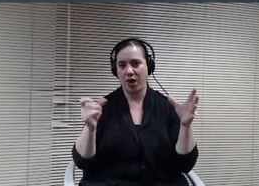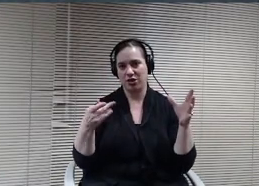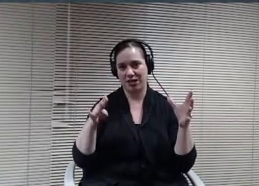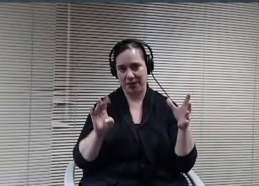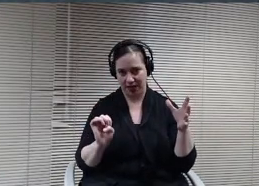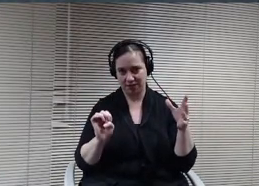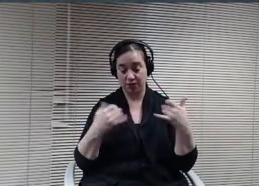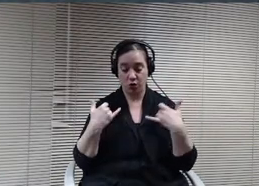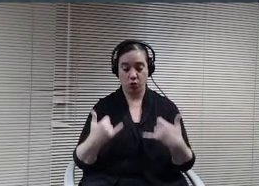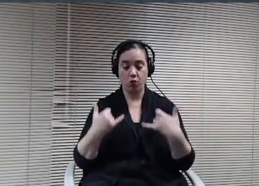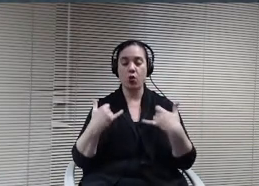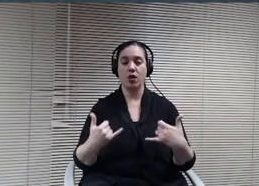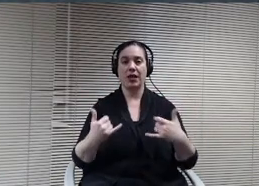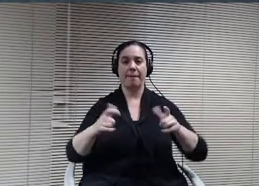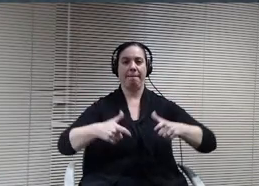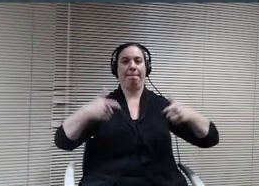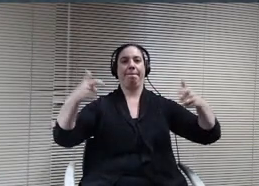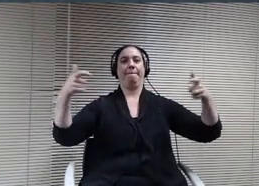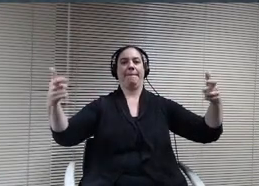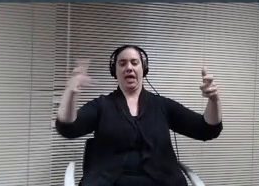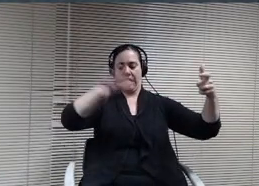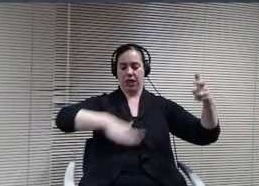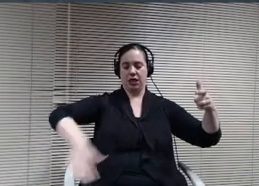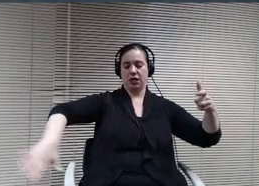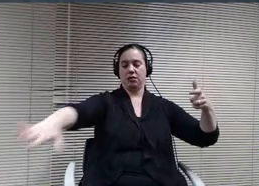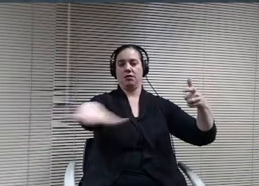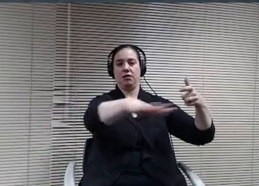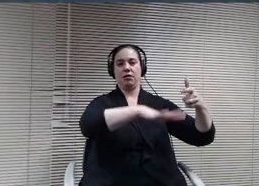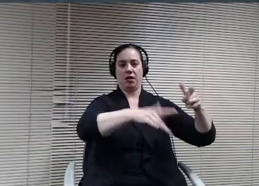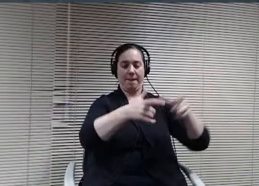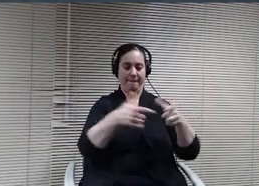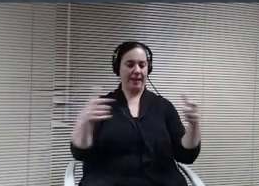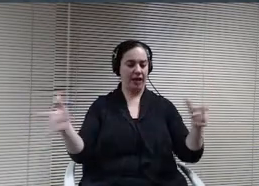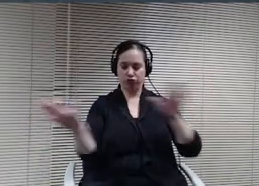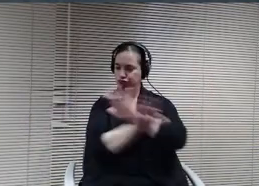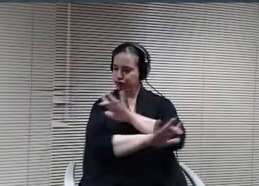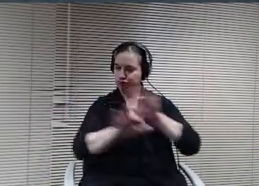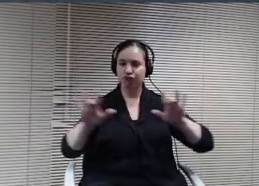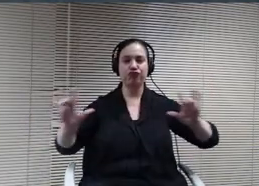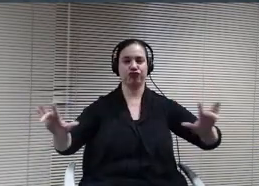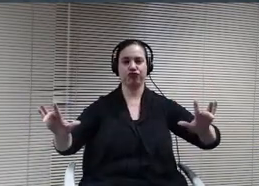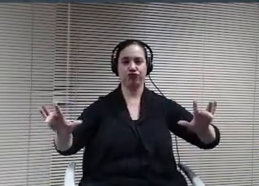is. Wide open that they used for physical therapy, and so if we